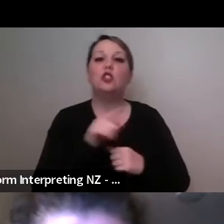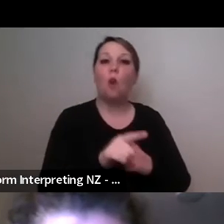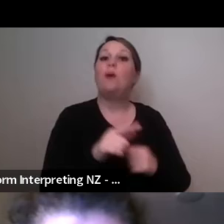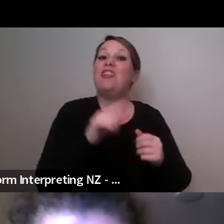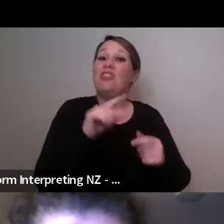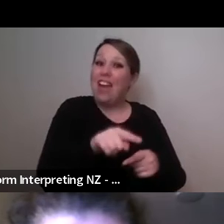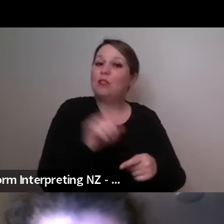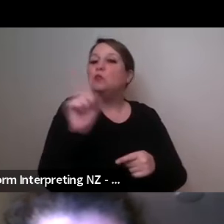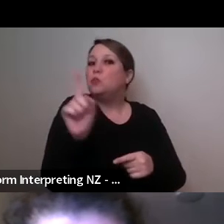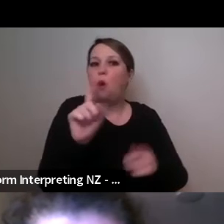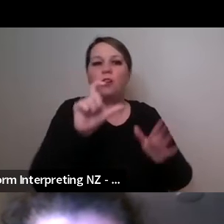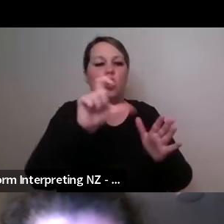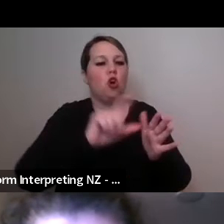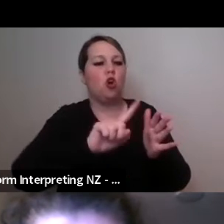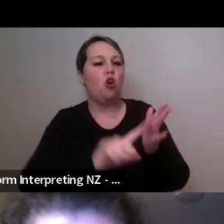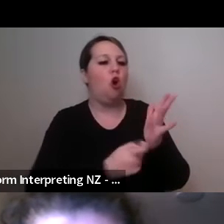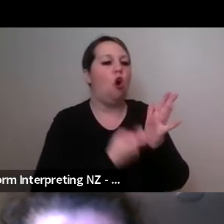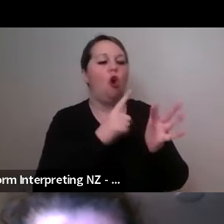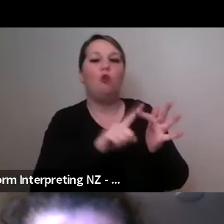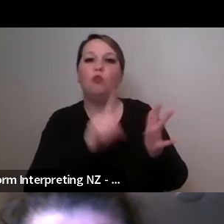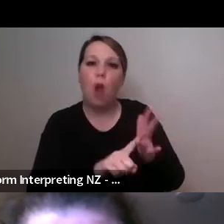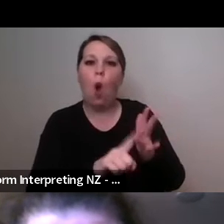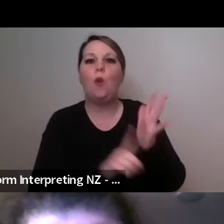really important to me so I'm looking for developing opportunities like that